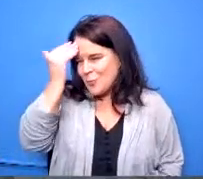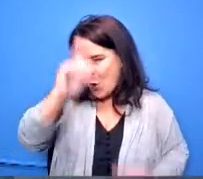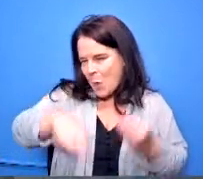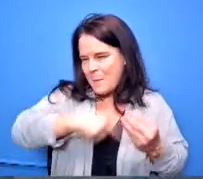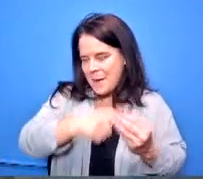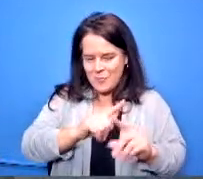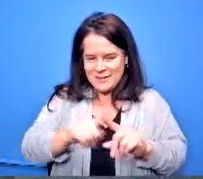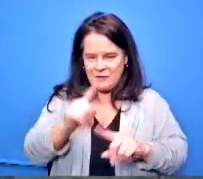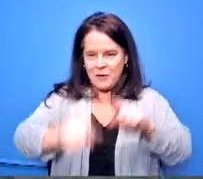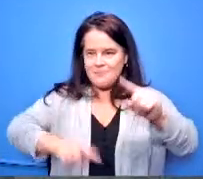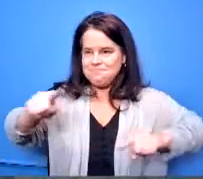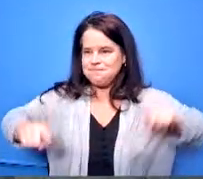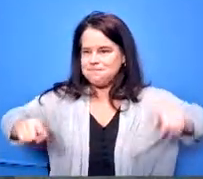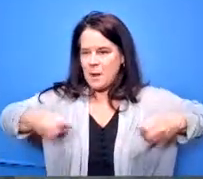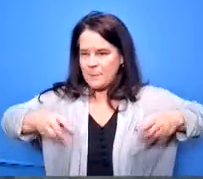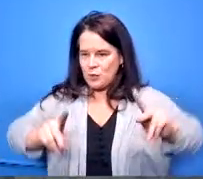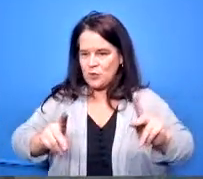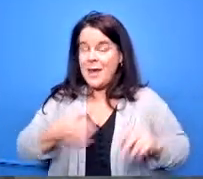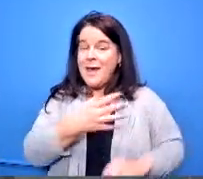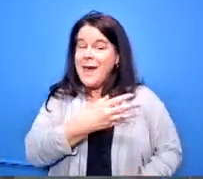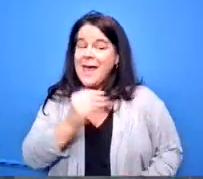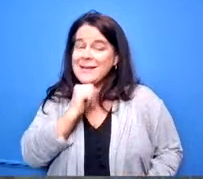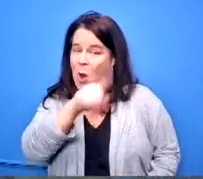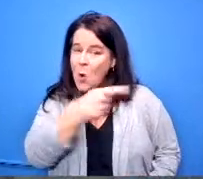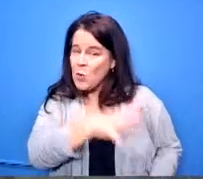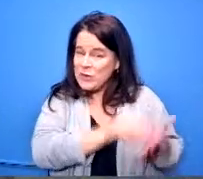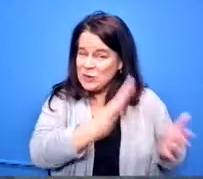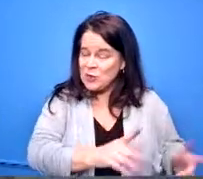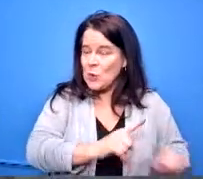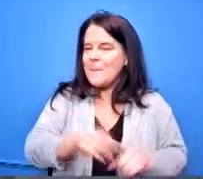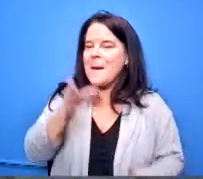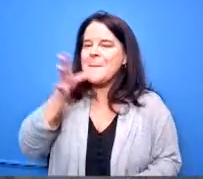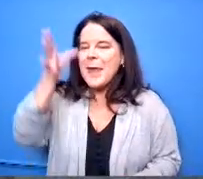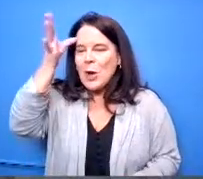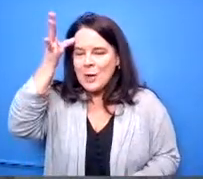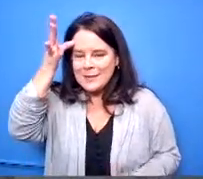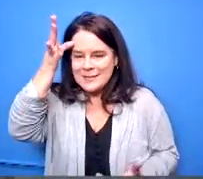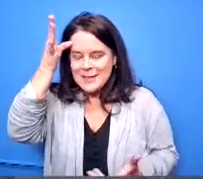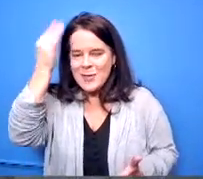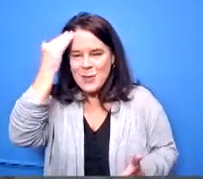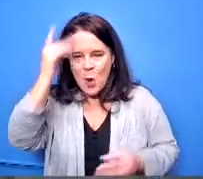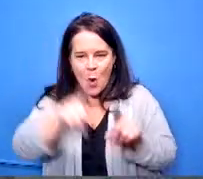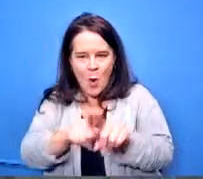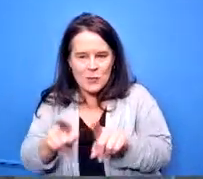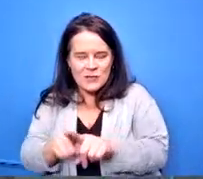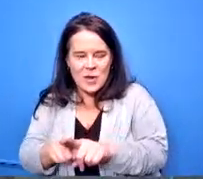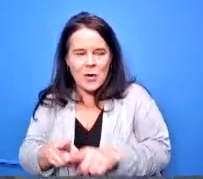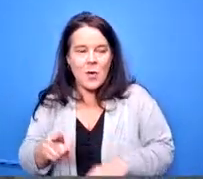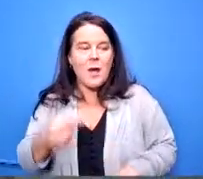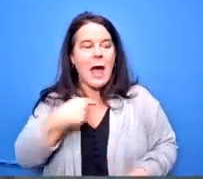too because you know i'm a parent i'm going to guide my my young human as i think that best